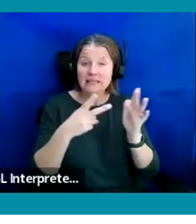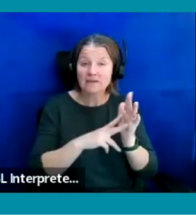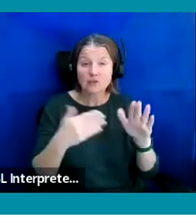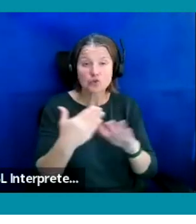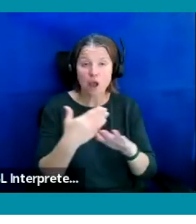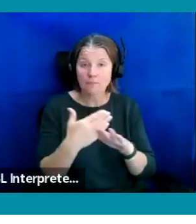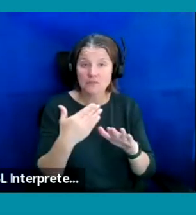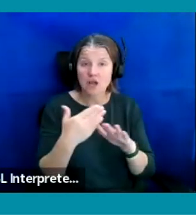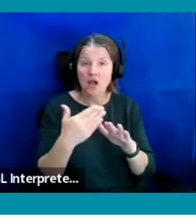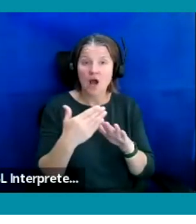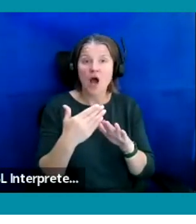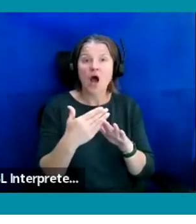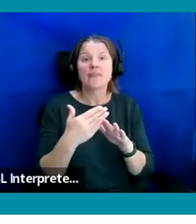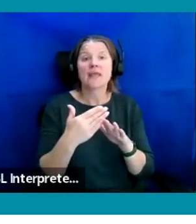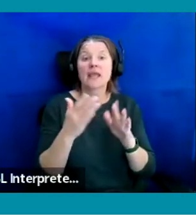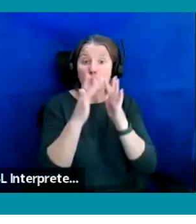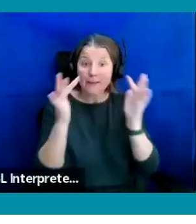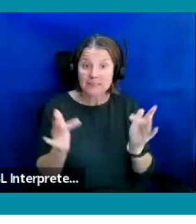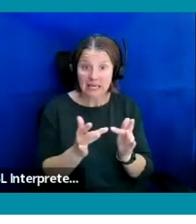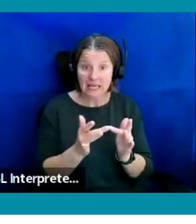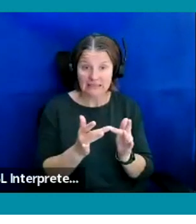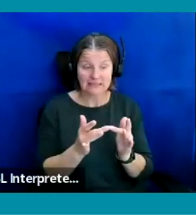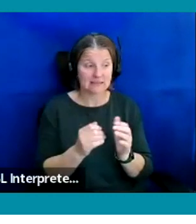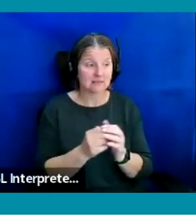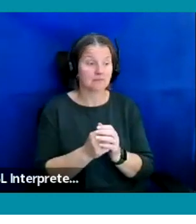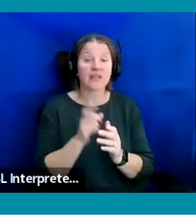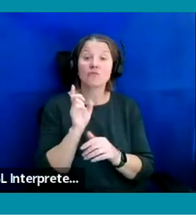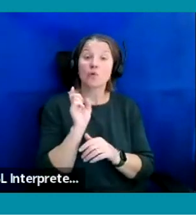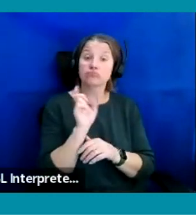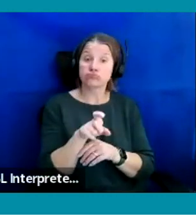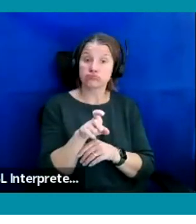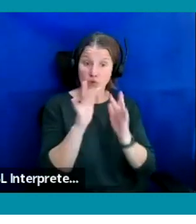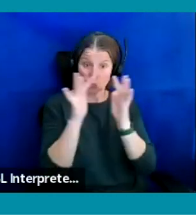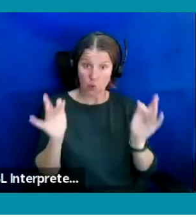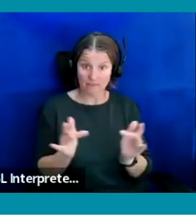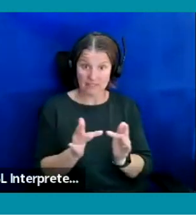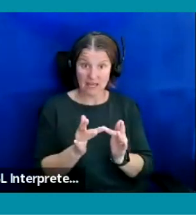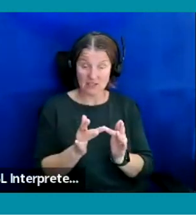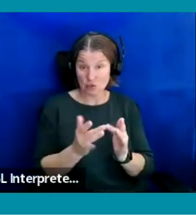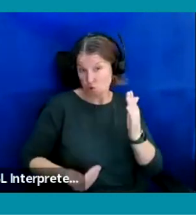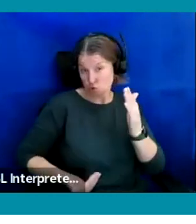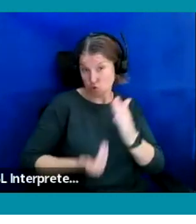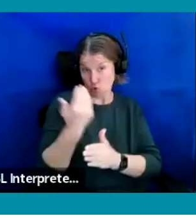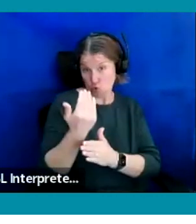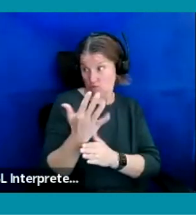Evenbreak website. And if you log onto the website, which is brand new as of last week, you are able to